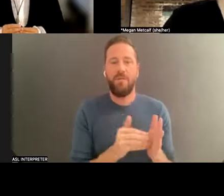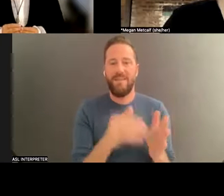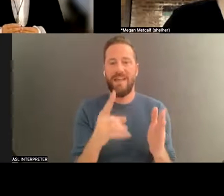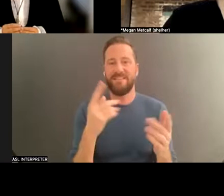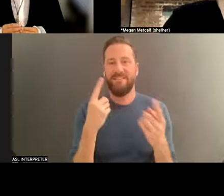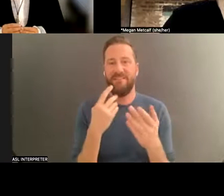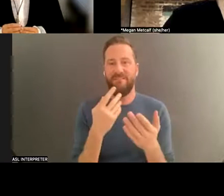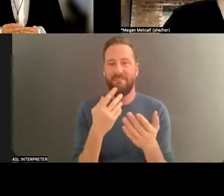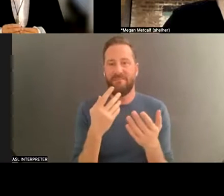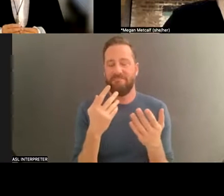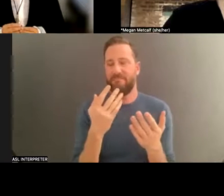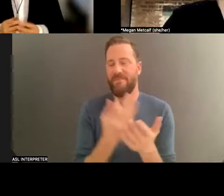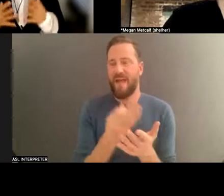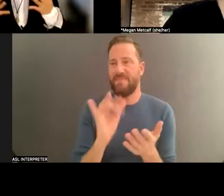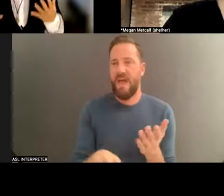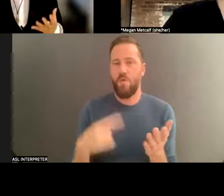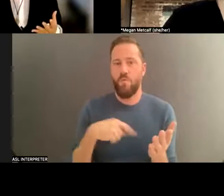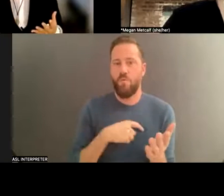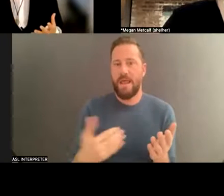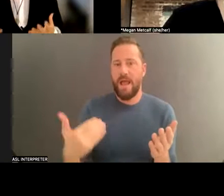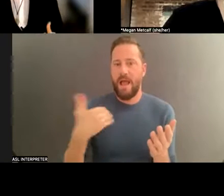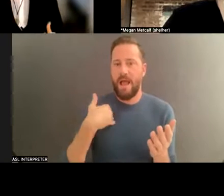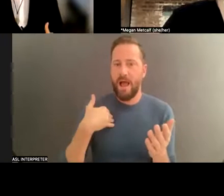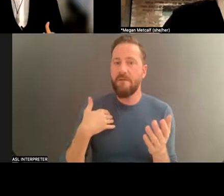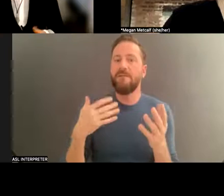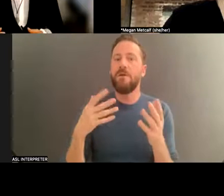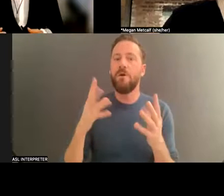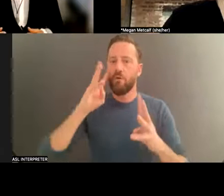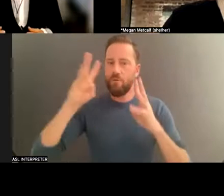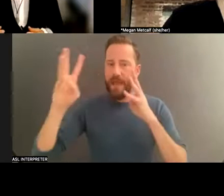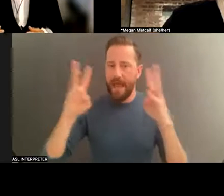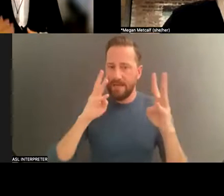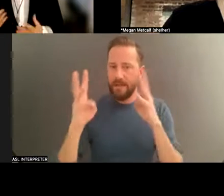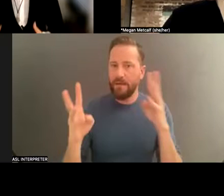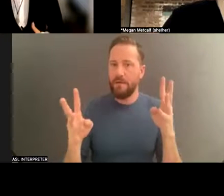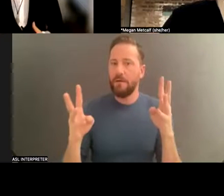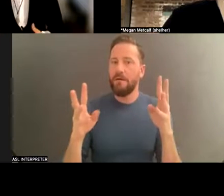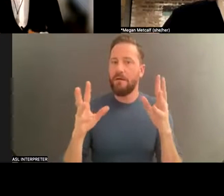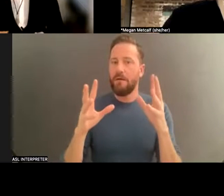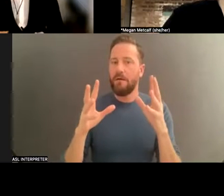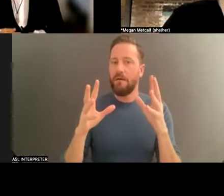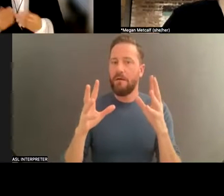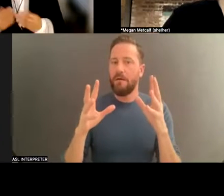that we have created a record that that